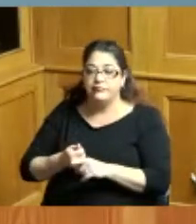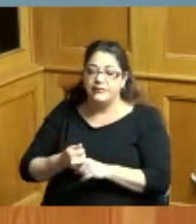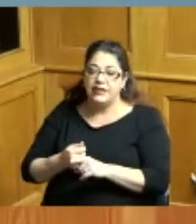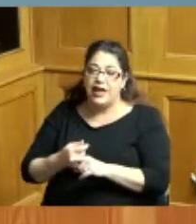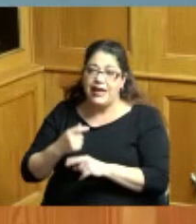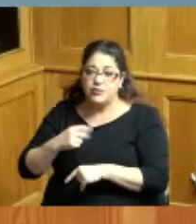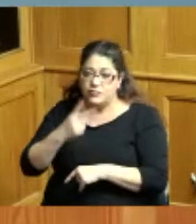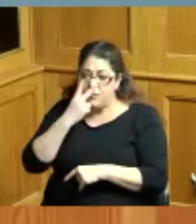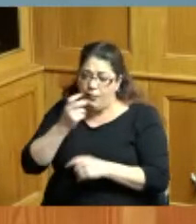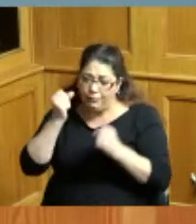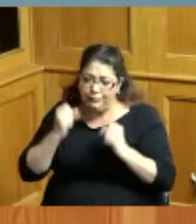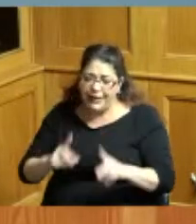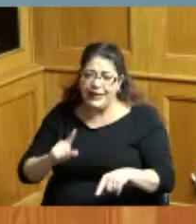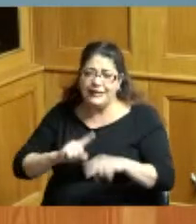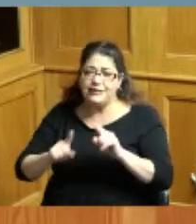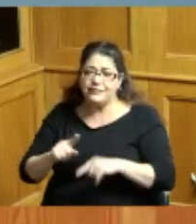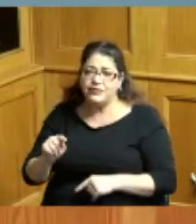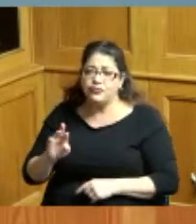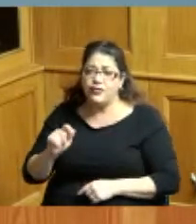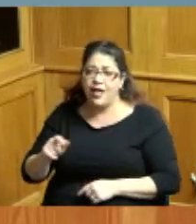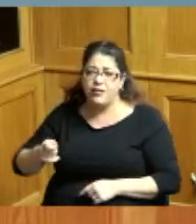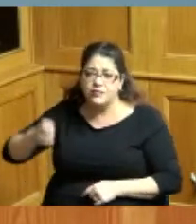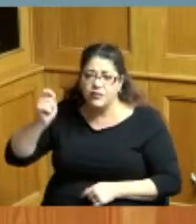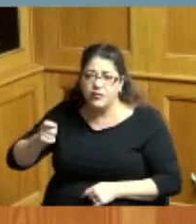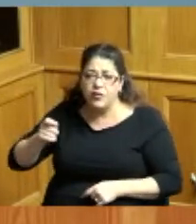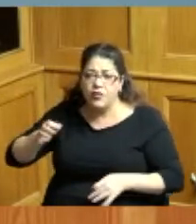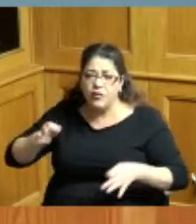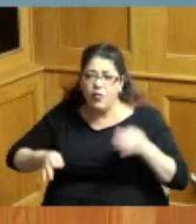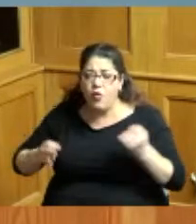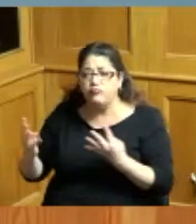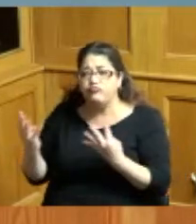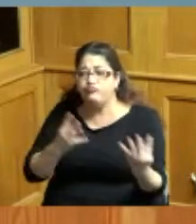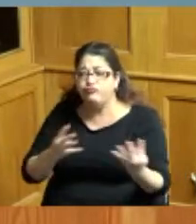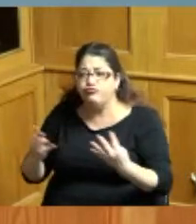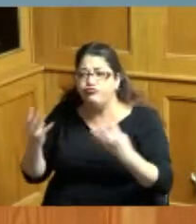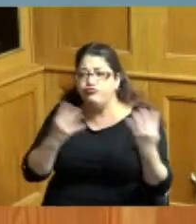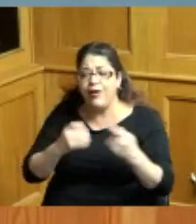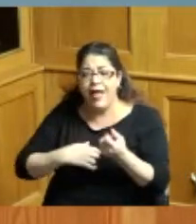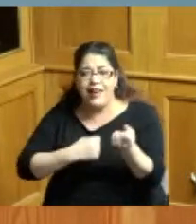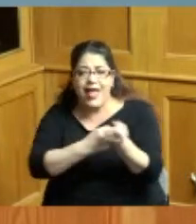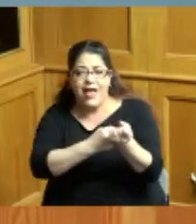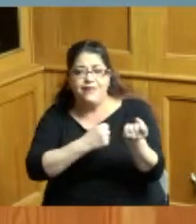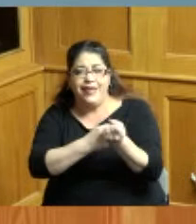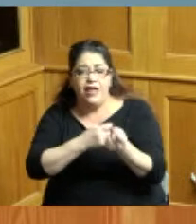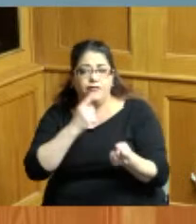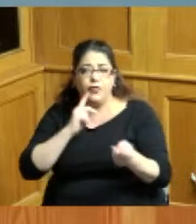bench and jury trials and regularly advocated for domestic violence and assault victims whereas